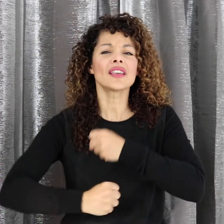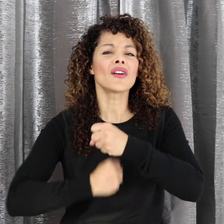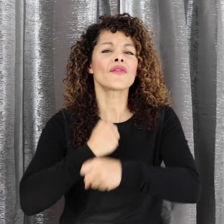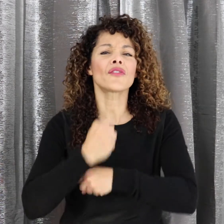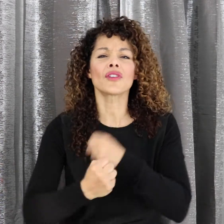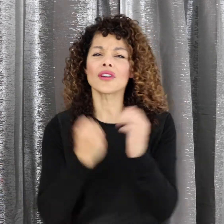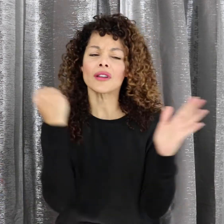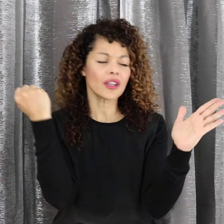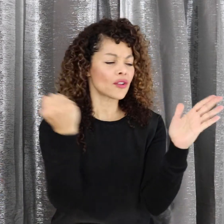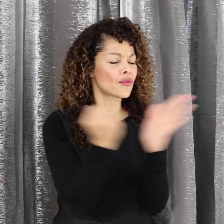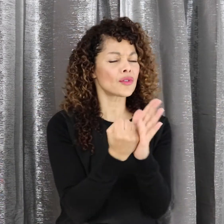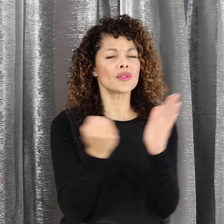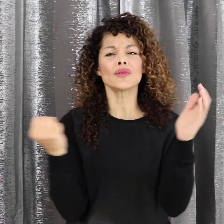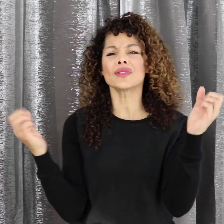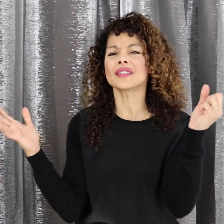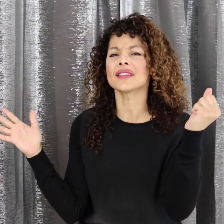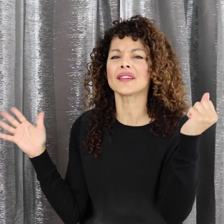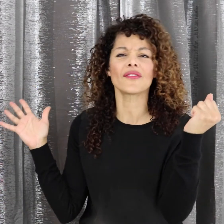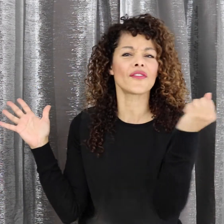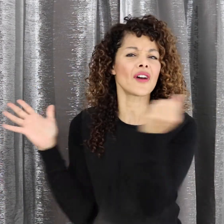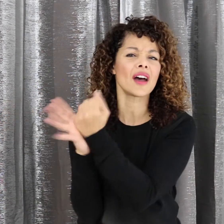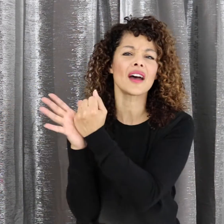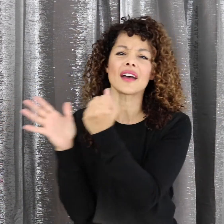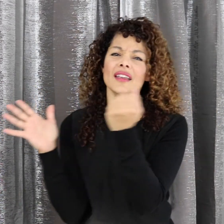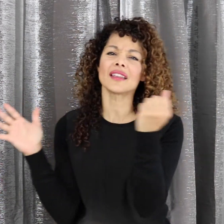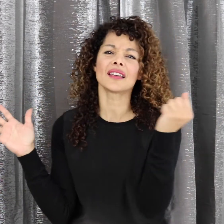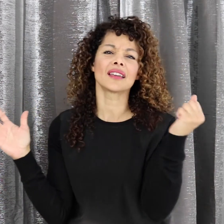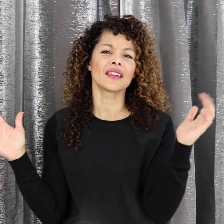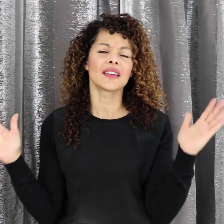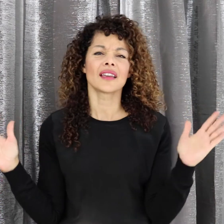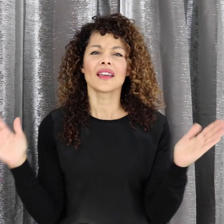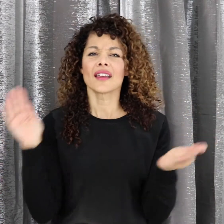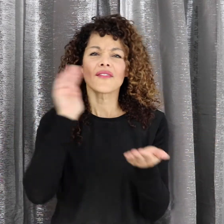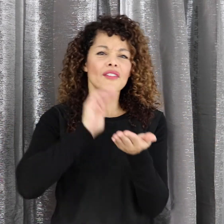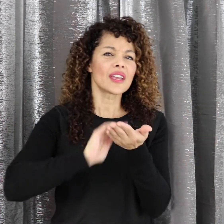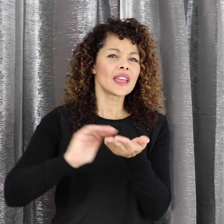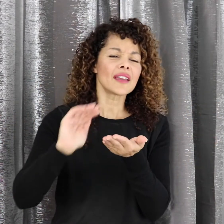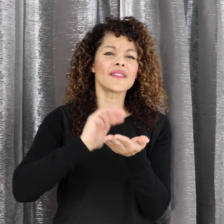Suffered and crucified